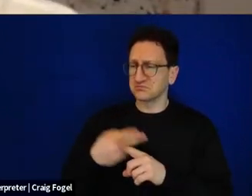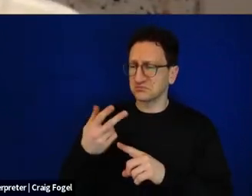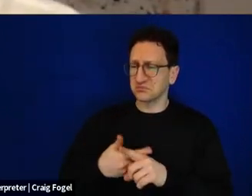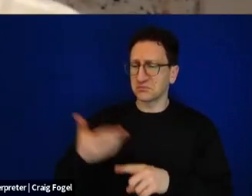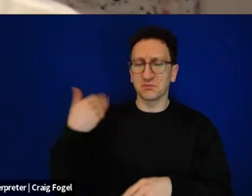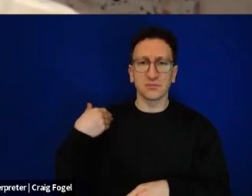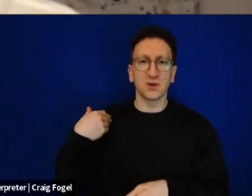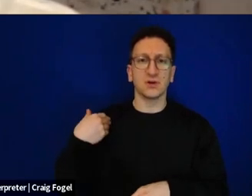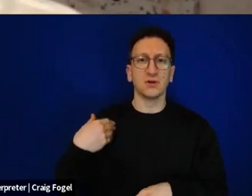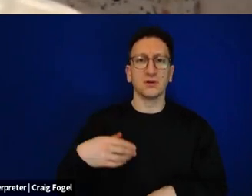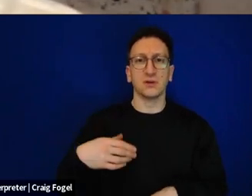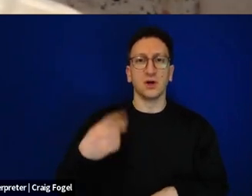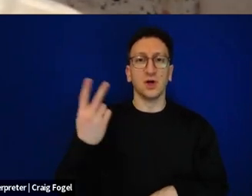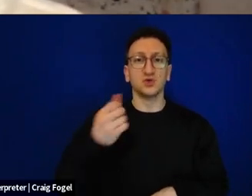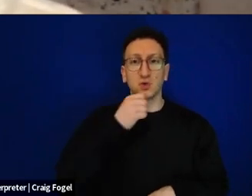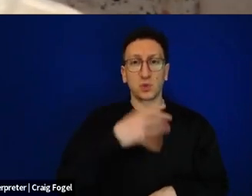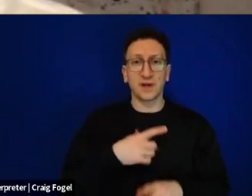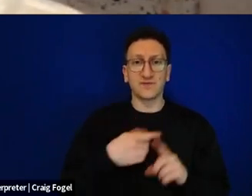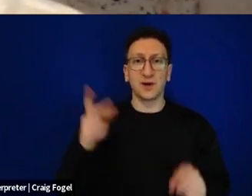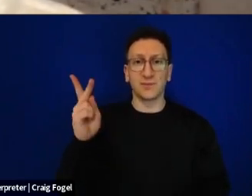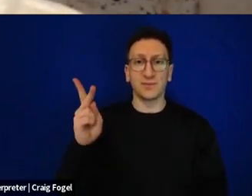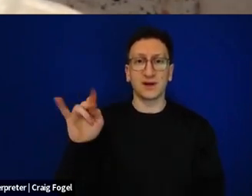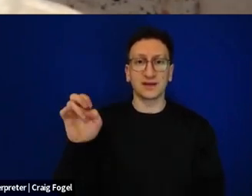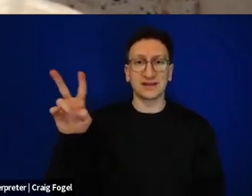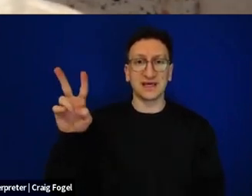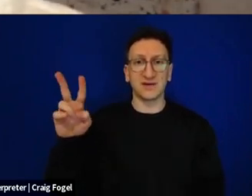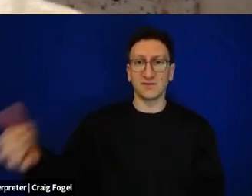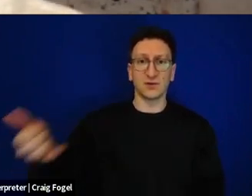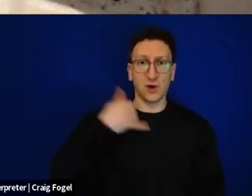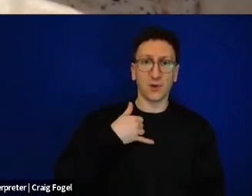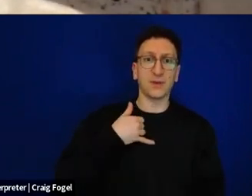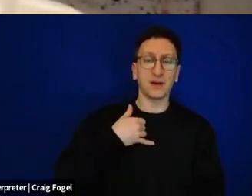we'd never met before, and they told us that they're part of an initiative trying to create